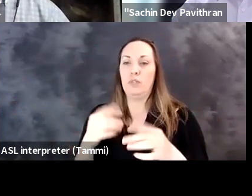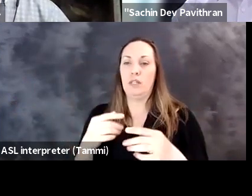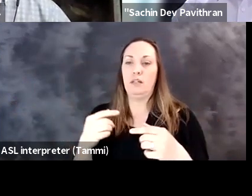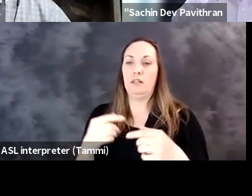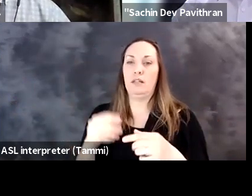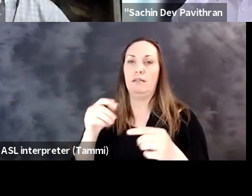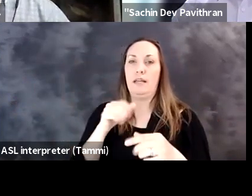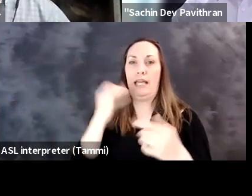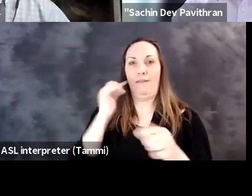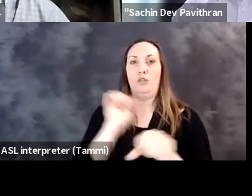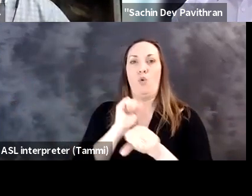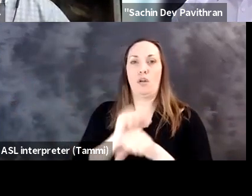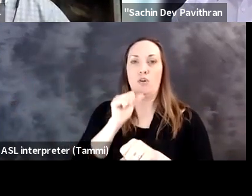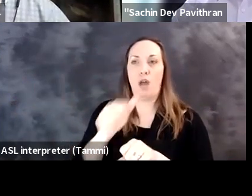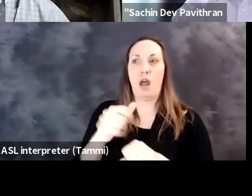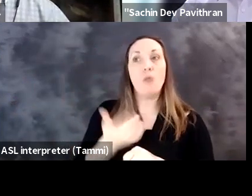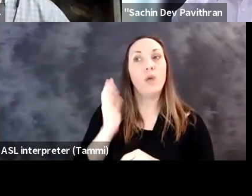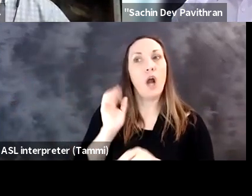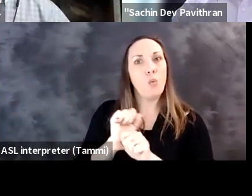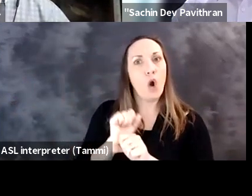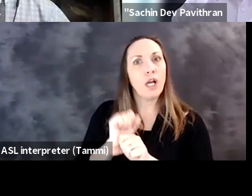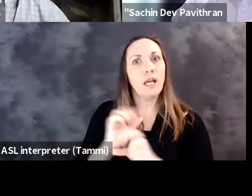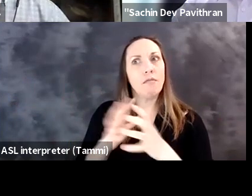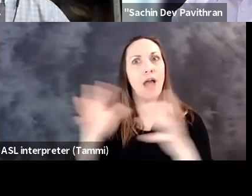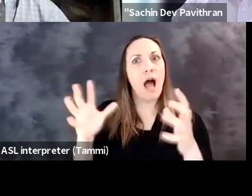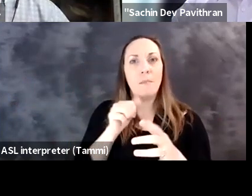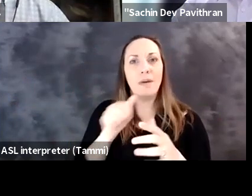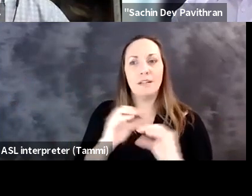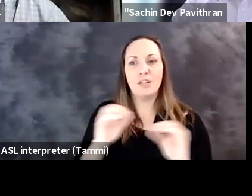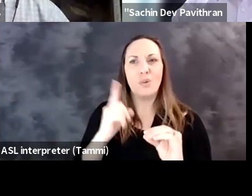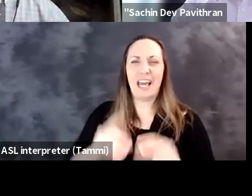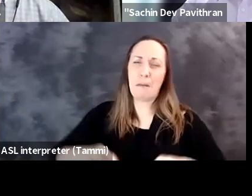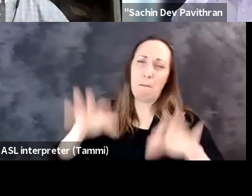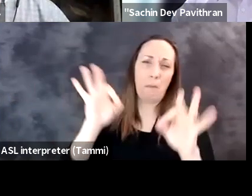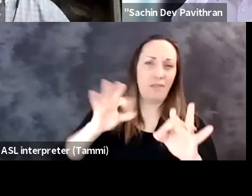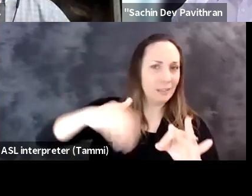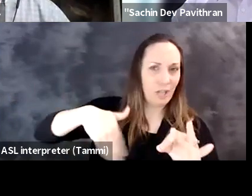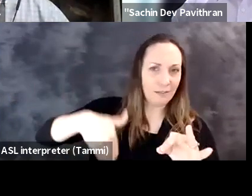the interoperability and then communicating that to the users and I don't think anyone's got it nailed yet. We're working hard on it, but I don't